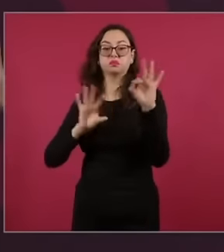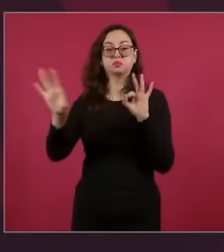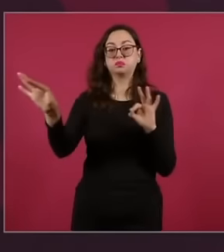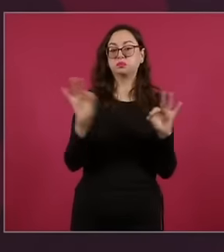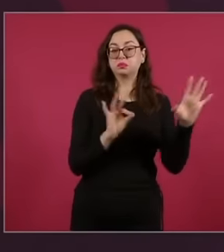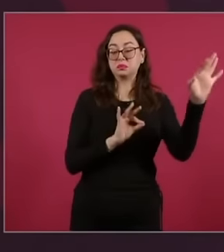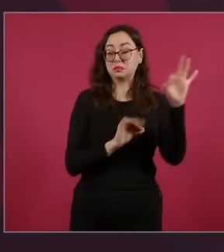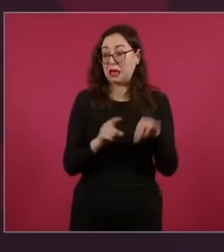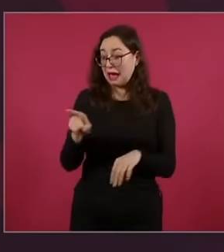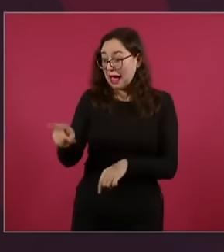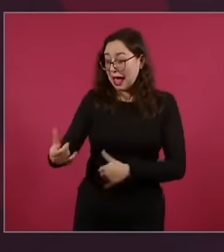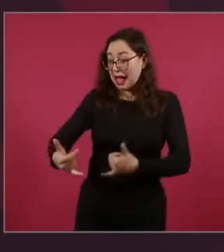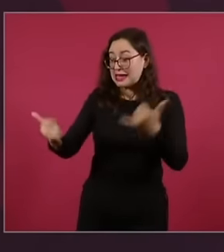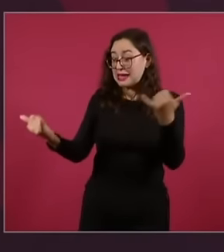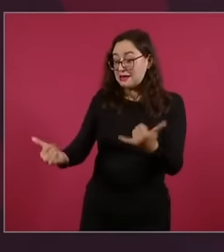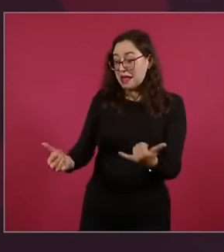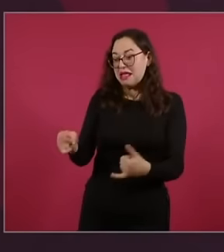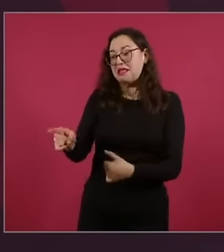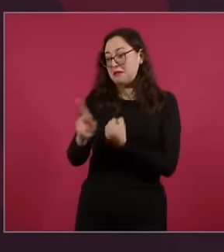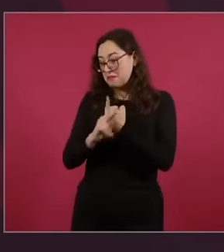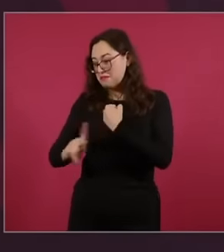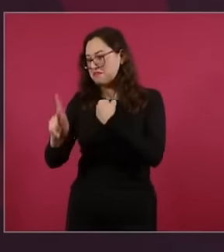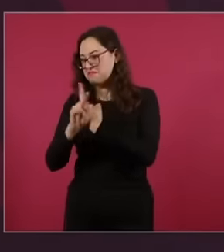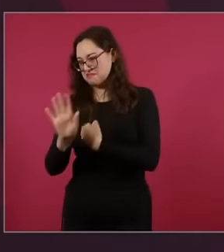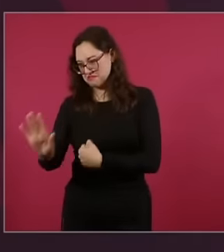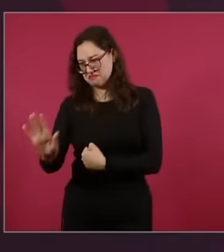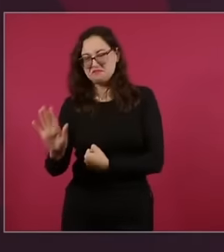countries